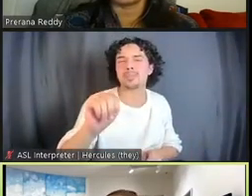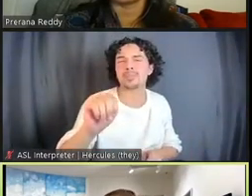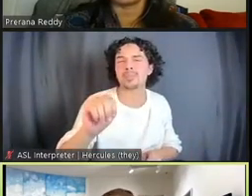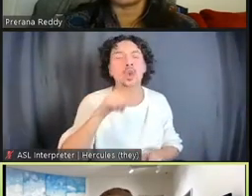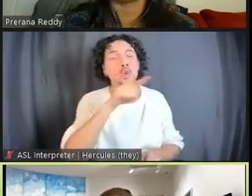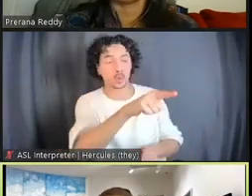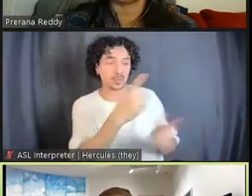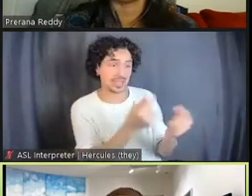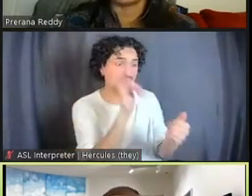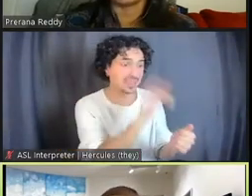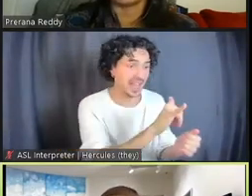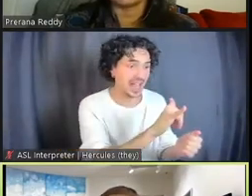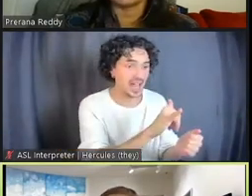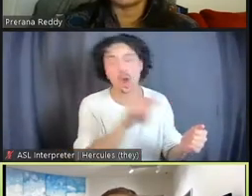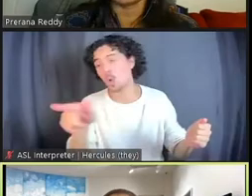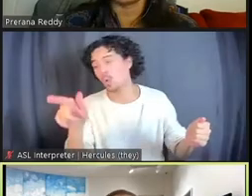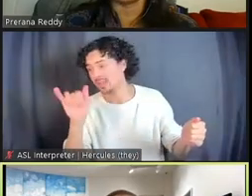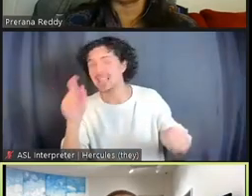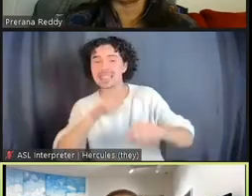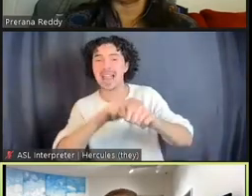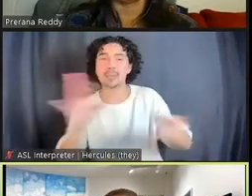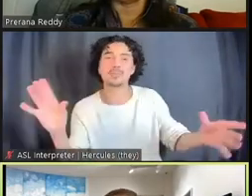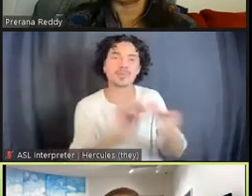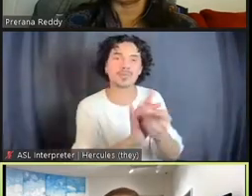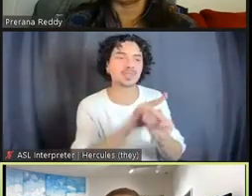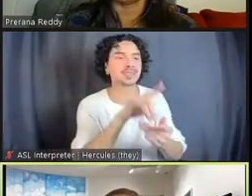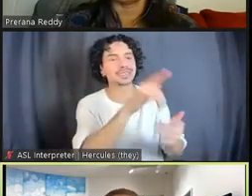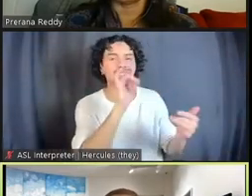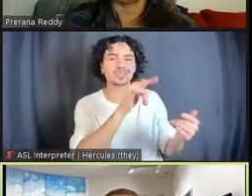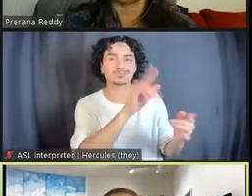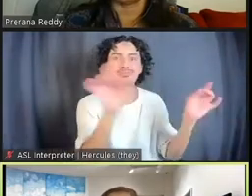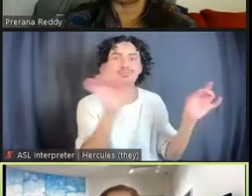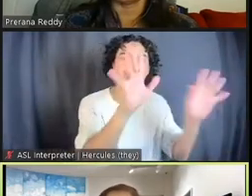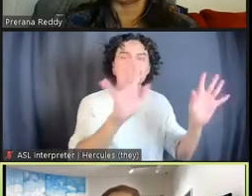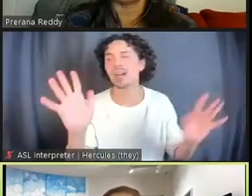therefore, you get 15 years," right? What does that do?